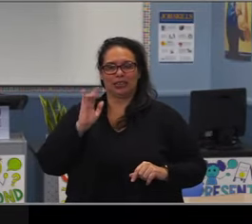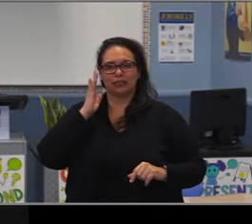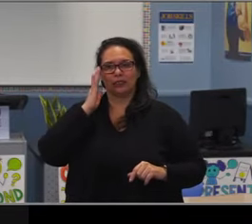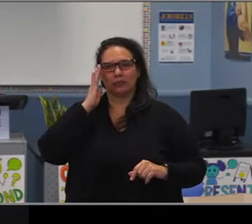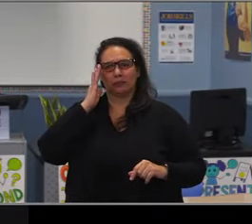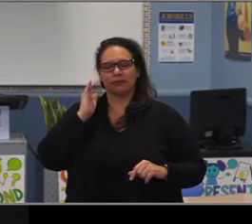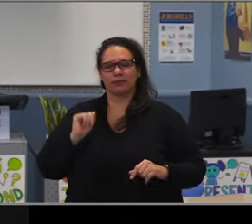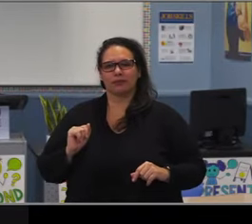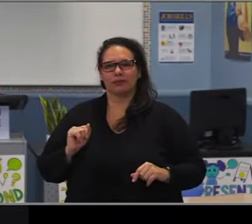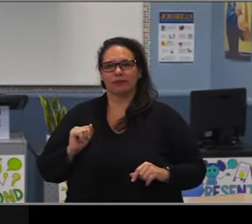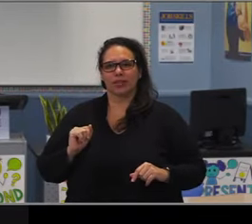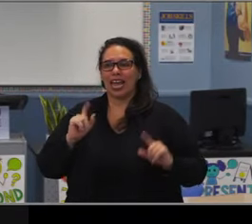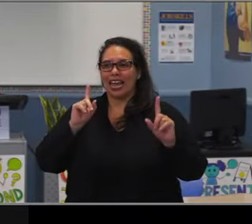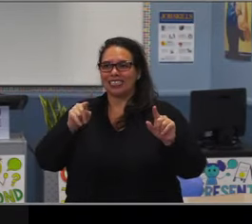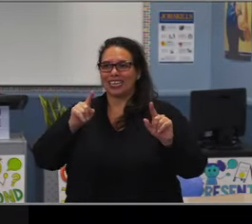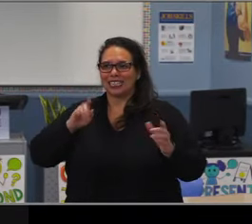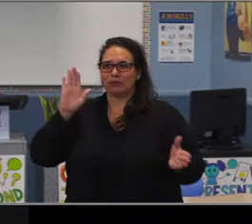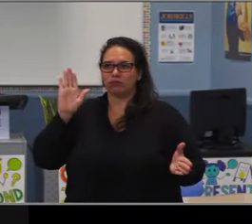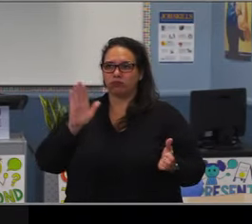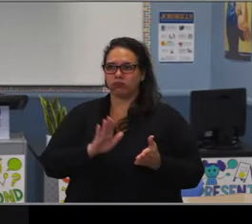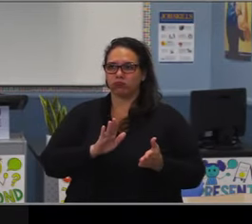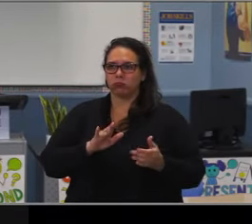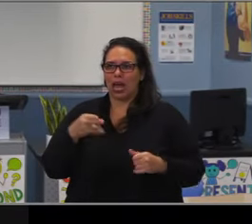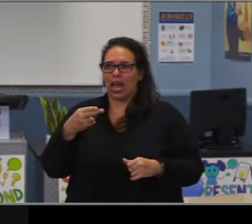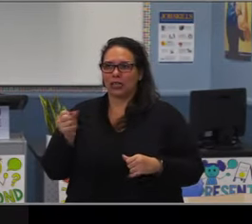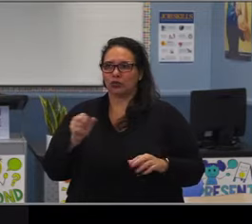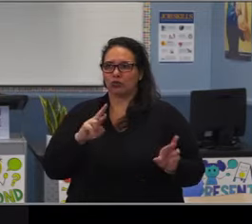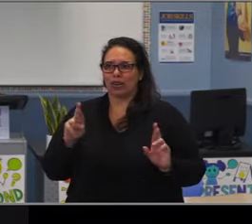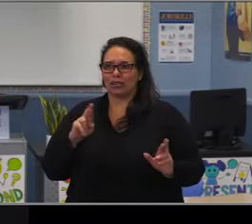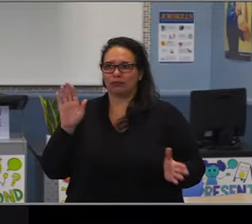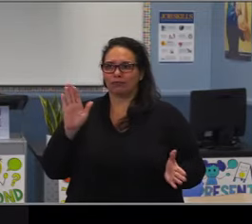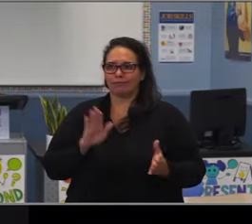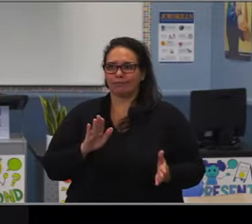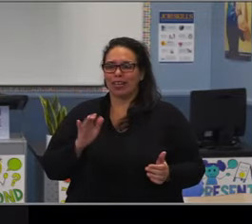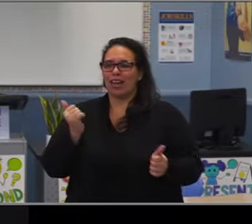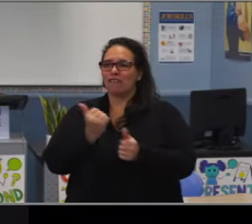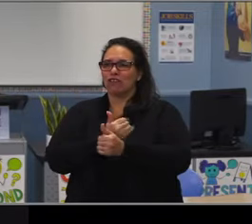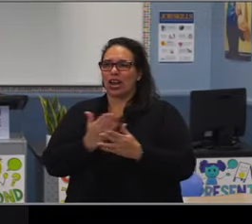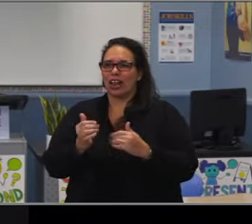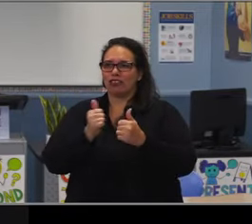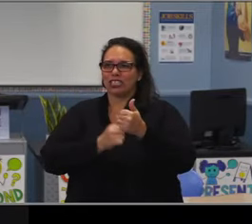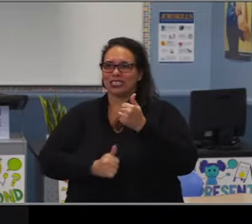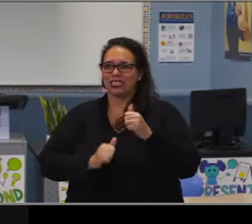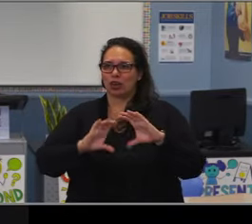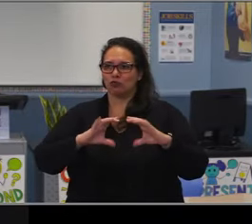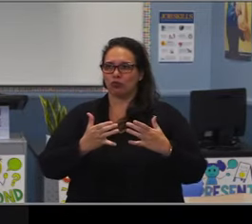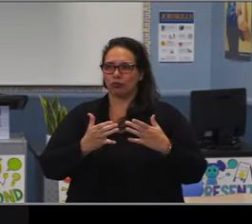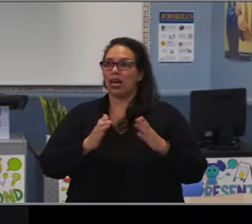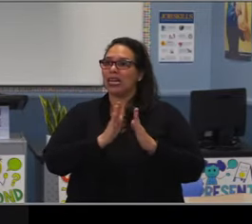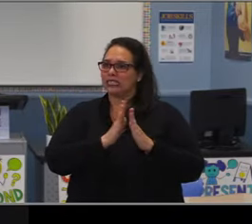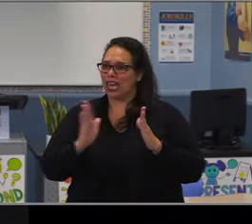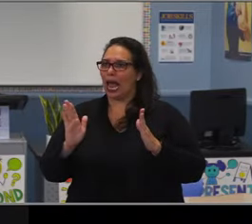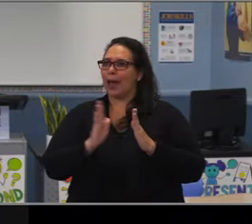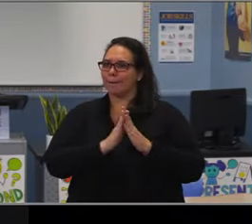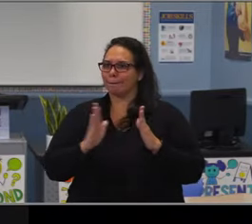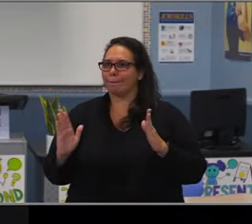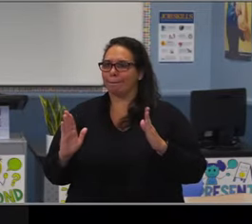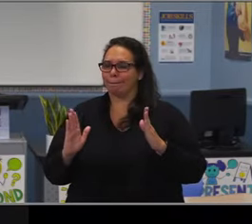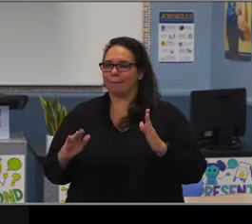So you're not getting the double compounded effect like you are in some subgroups who are more likely use to be suspended and suspensions more negatively impact